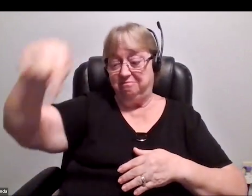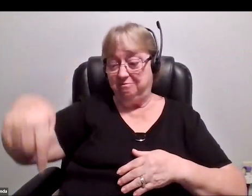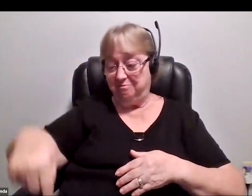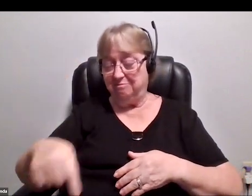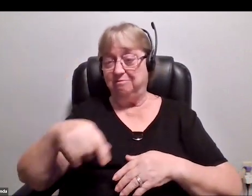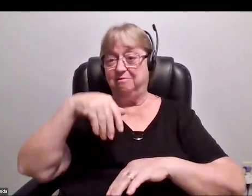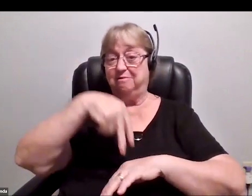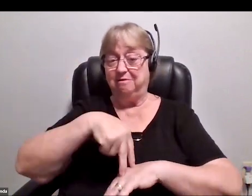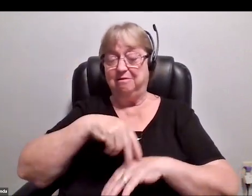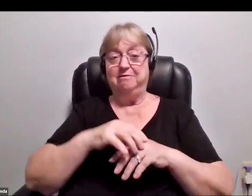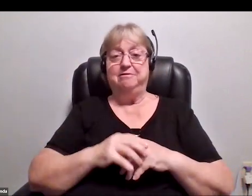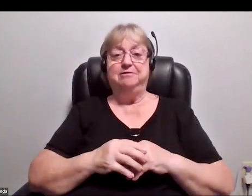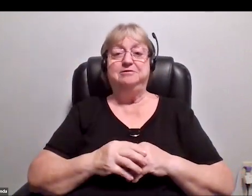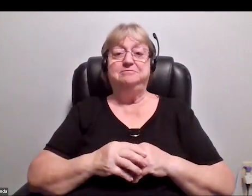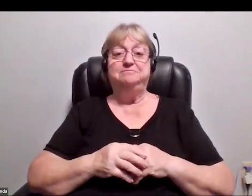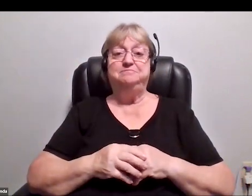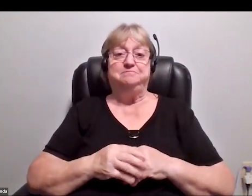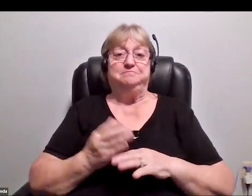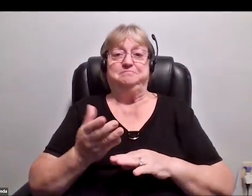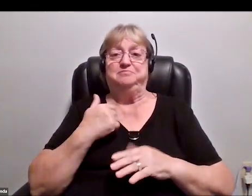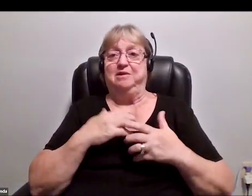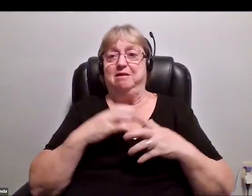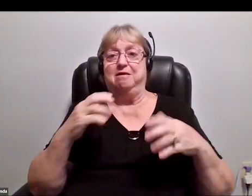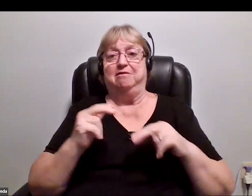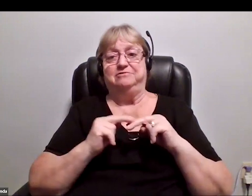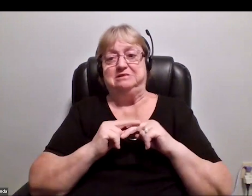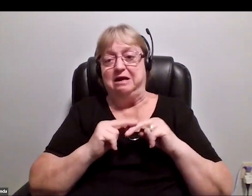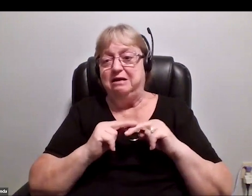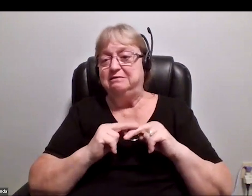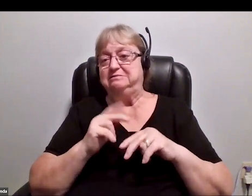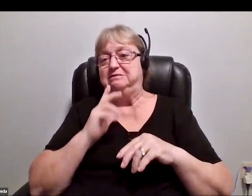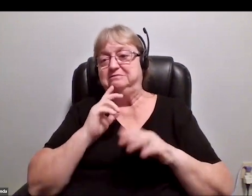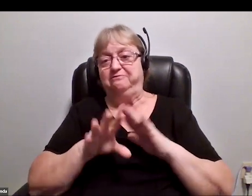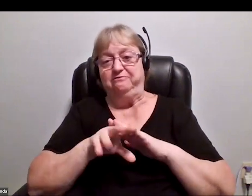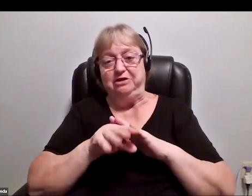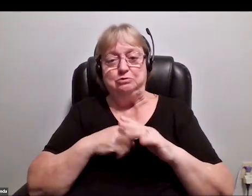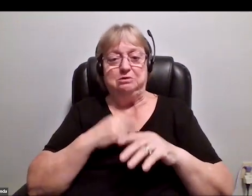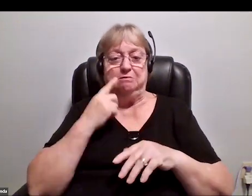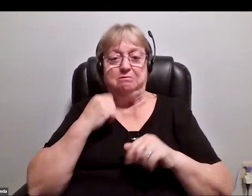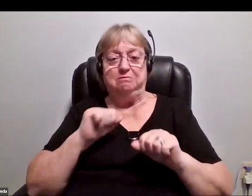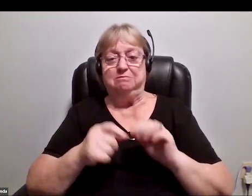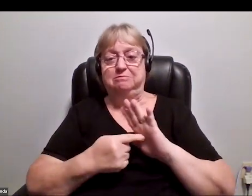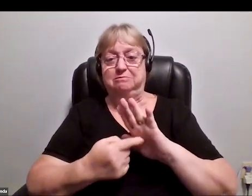I originally had a whole bunch of slides and little pieces of video that I thought I could show you, but I just-- I don't know if you can tell